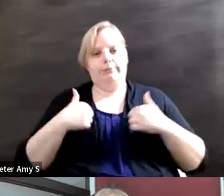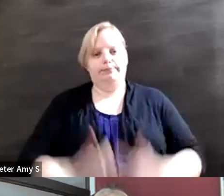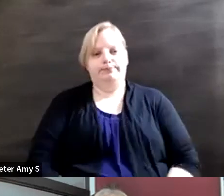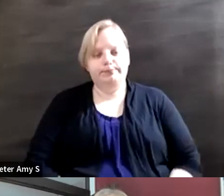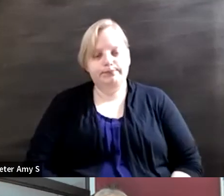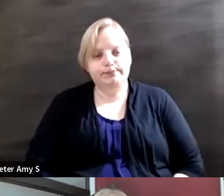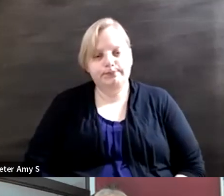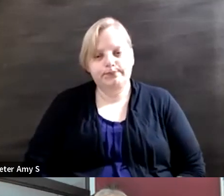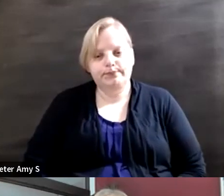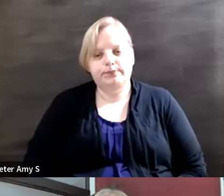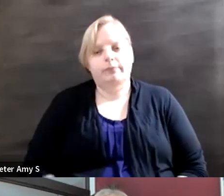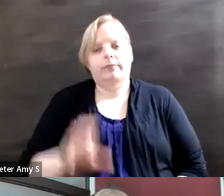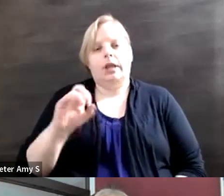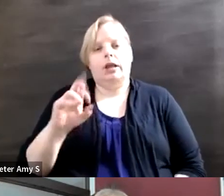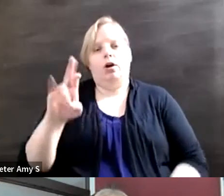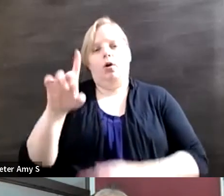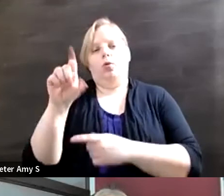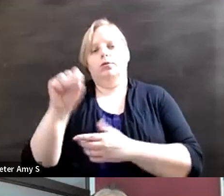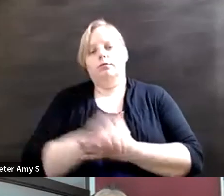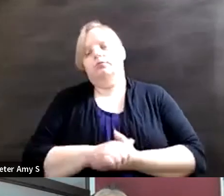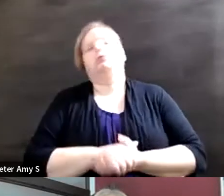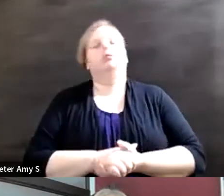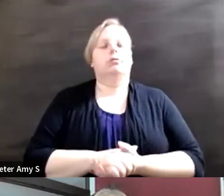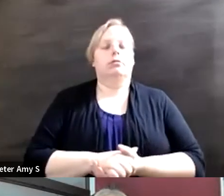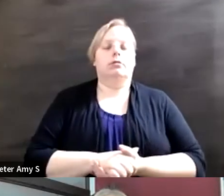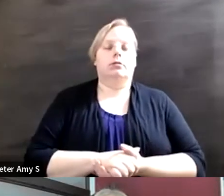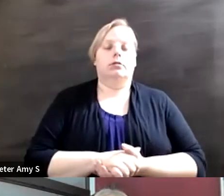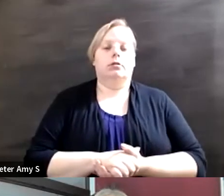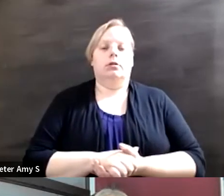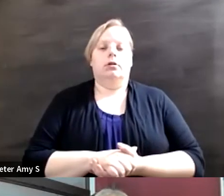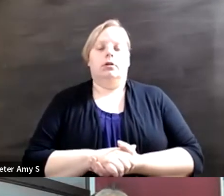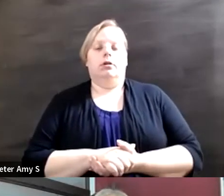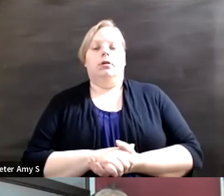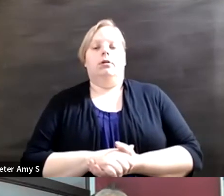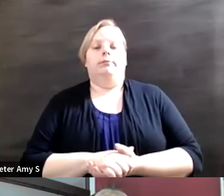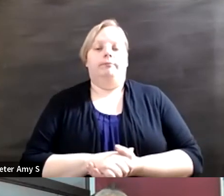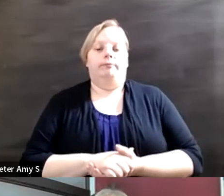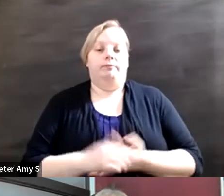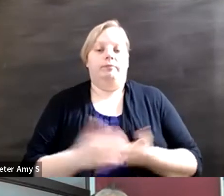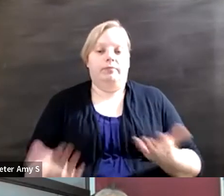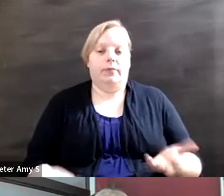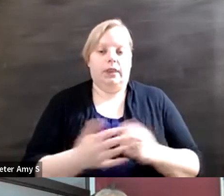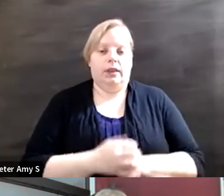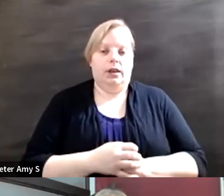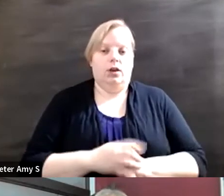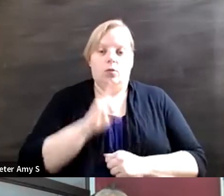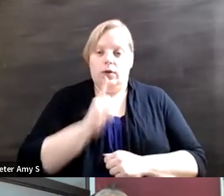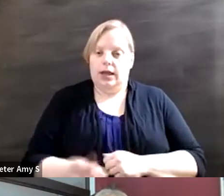Well I would I would say that we need to sort of like promote know that in all studies about